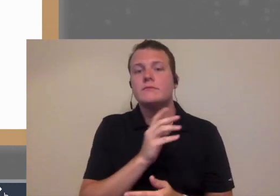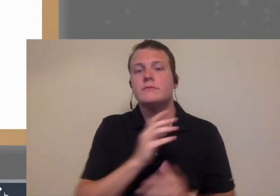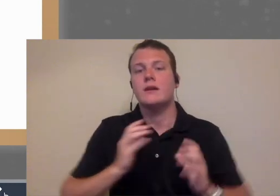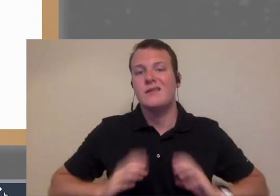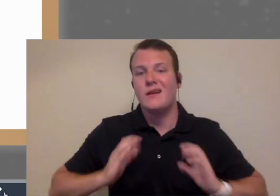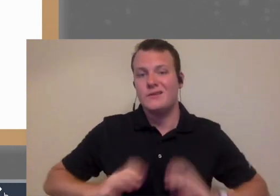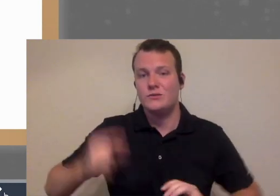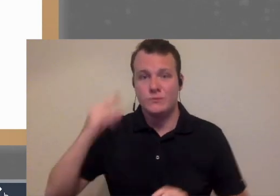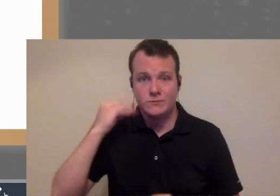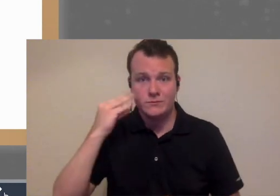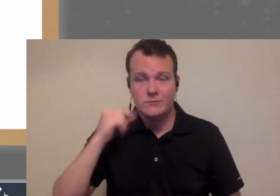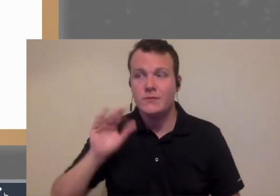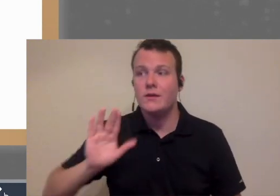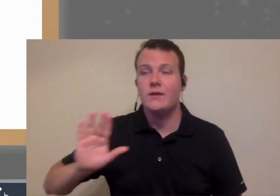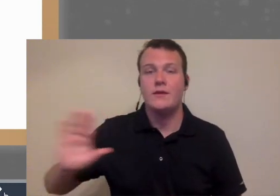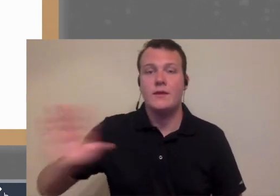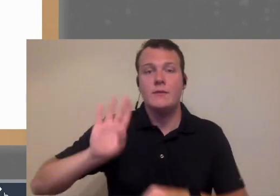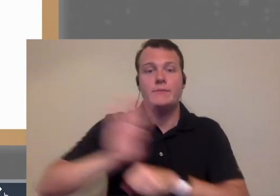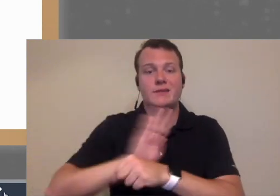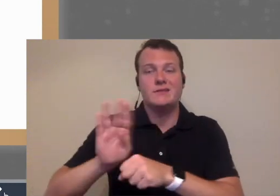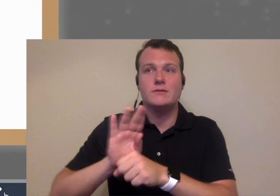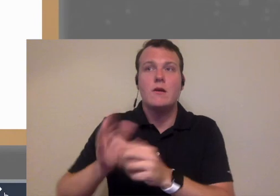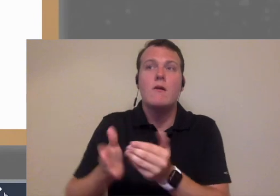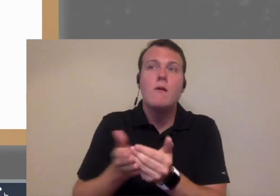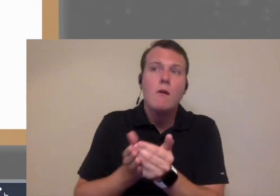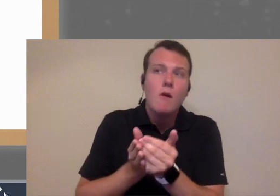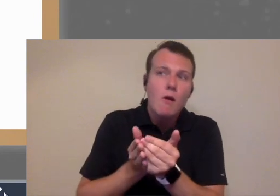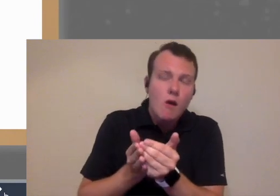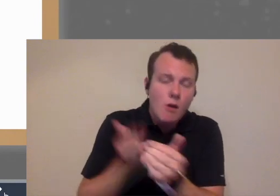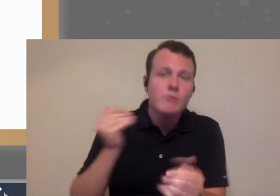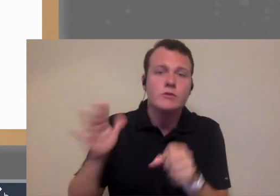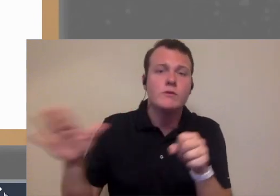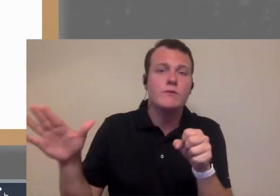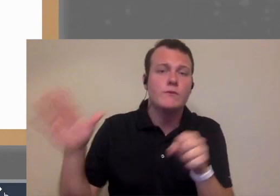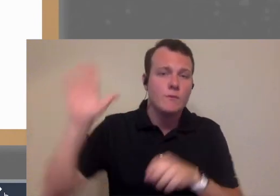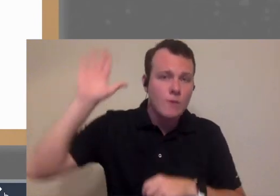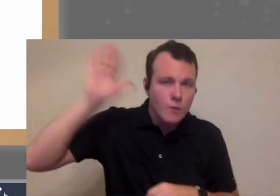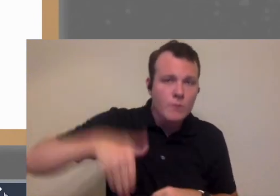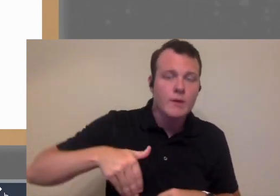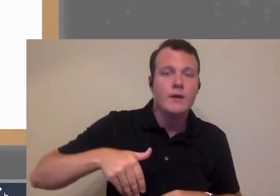clinics that we work with that have gone to almost exclusively patient self